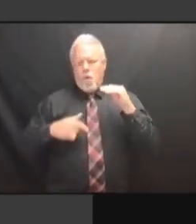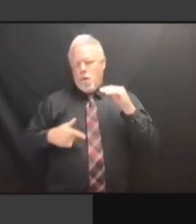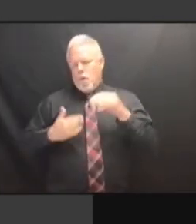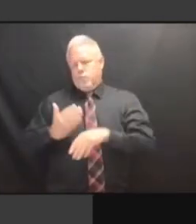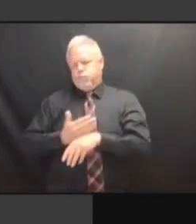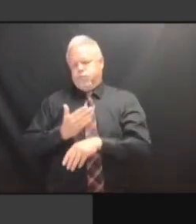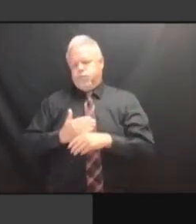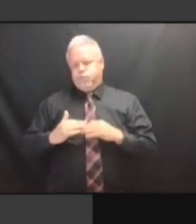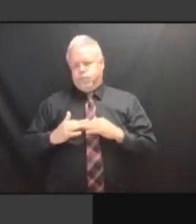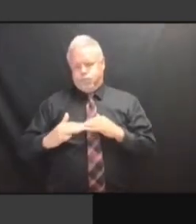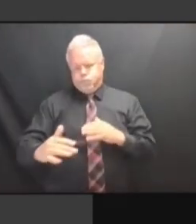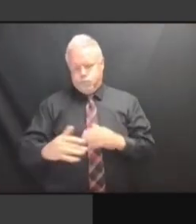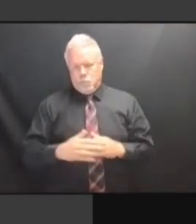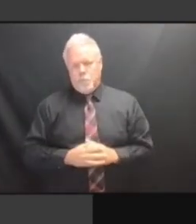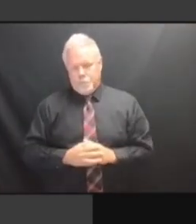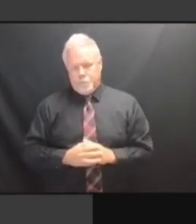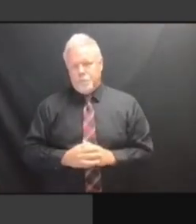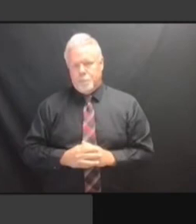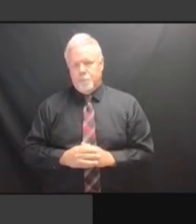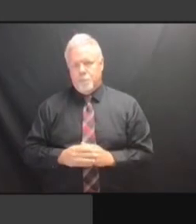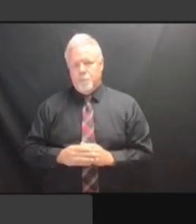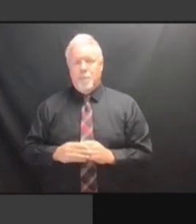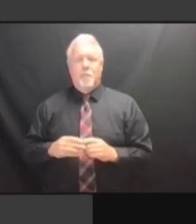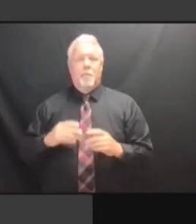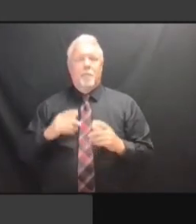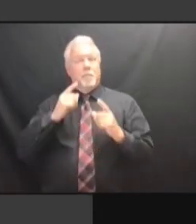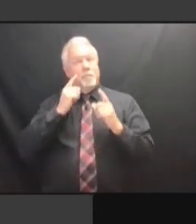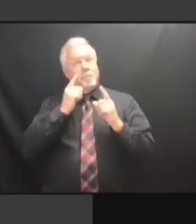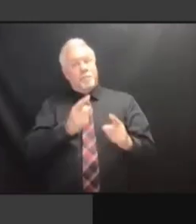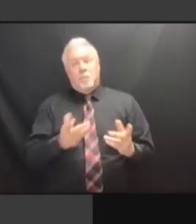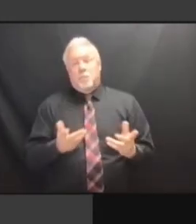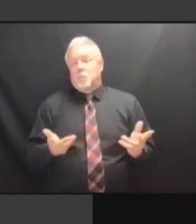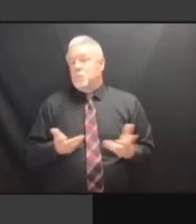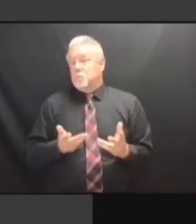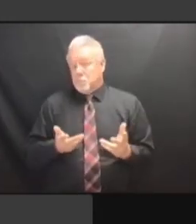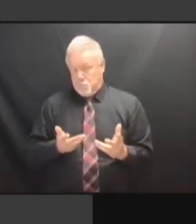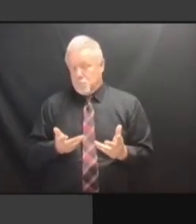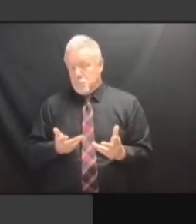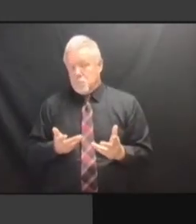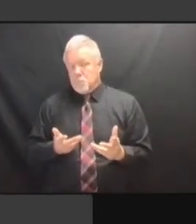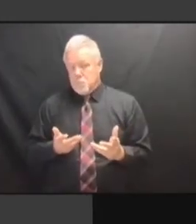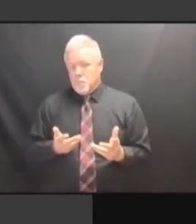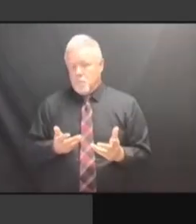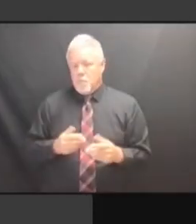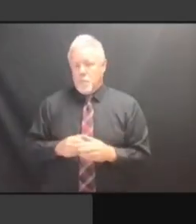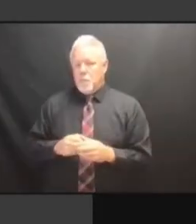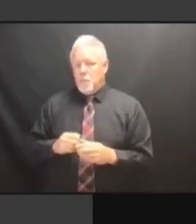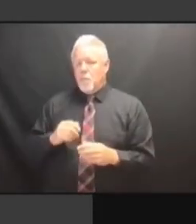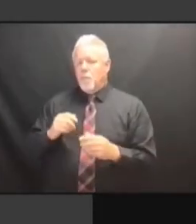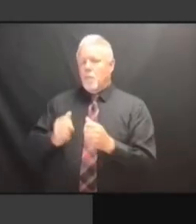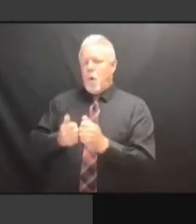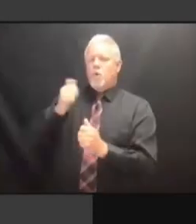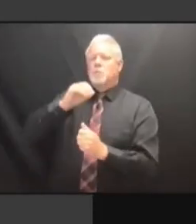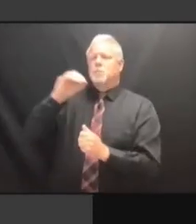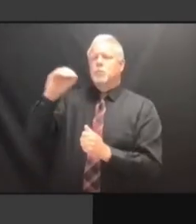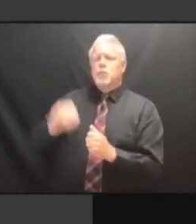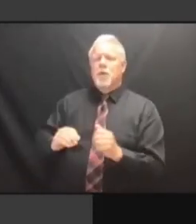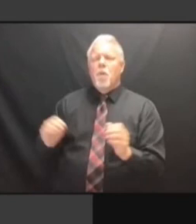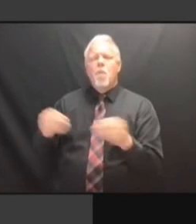PLANNING, WE'RE ALMOST DONE WITH THAT, WE'RE STILL TWEAKING A PLANNING, WE'RE ALMOST DONE WITH THAT, WE'RE STILL TWEAKING A FEW THAT, WE'RE STILL TWEAKING A FEW THAT, WE'RE STILL TWEAKING A FEW LOCATIONS THAT, WE'RE STILL TWEAKING A FEW LOCATIONS FOR THAT, WE'RE STILL TWEAKING A FEW LOCATIONS FOR A THAT, WE'RE STILL TWEAKING A FEW LOCATIONS FOR A COUPLE THAT, WE'RE STILL TWEAKING A FEW LOCATIONS FOR A COUPLE OF THAT, WE'RE STILL TWEAKING A FEW LOCATIONS FOR A COUPLE OF EXTRA LOCATIONS FOR A COUPLE OF EXTRA LOCATIONS FOR A COUPLE OF EXTRA WORKSTATIONS, LOCATIONS FOR A COUPLE OF EXTRA WORKSTATIONS, THAT LOCATIONS FOR A COUPLE OF EXTRA WORKSTATIONS, THAT THEY'RE LOCATIONS FOR A COUPLE OF EXTRA WORKSTATIONS, THAT THEY'RE IN WORKSTATIONS, THAT THEY'RE IN WORKSTATIONS, THAT THEY'RE IN THE WORKSTATIONS, THAT THEY'RE IN THE RIGHT WORKSTATIONS, THAT THEY'RE IN THE RIGHT SPOT, WORKSTATIONS, THAT THEY'RE IN THE RIGHT SPOT, COPIERS WORKSTATIONS, THAT THEY'RE IN THE RIGHT SPOT, COPIERS IN WORKSTATIONS, THAT THEY'RE IN THE RIGHT SPOT, COPIERS IN THE THE RIGHT SPOT, COPIERS IN THE THE RIGHT SPOT, COPIERS IN THE RIGHT THE RIGHT SPOT, COPIERS IN THE RIGHT SPOT THE RIGHT SPOT, COPIERS IN THE RIGHT SPOT SO THE RIGHT SPOT, COPIERS IN THE RIGHT SPOT SO THEY THE RIGHT SPOT, COPIERS IN THE RIGHT SPOT SO THEY CAN THE RIGHT SPOT, COPIERS IN THE RIGHT SPOT SO THEY CAN GIVE THE RIGHT SPOT, COPIERS IN THE RIGHT SPOT SO THEY CAN GIVE US THE RIGHT SPOT, COPIERS IN THE RIGHT SPOT SO THEY CAN GIVE US A RIGHT SPOT SO THEY CAN GIVE US A RIGHT SPOT SO THEY CAN GIVE US A WIRING RIGHT SPOT SO THEY CAN GIVE US A WIRING PLAN.